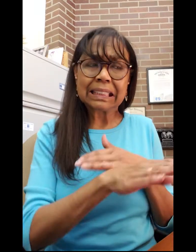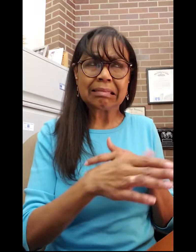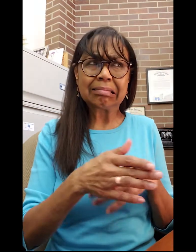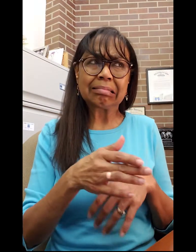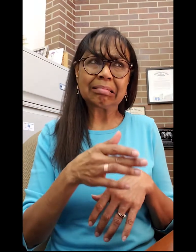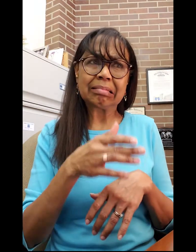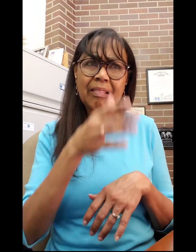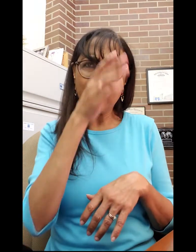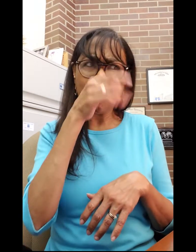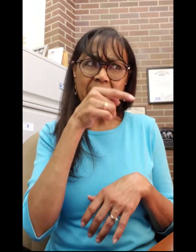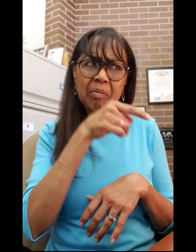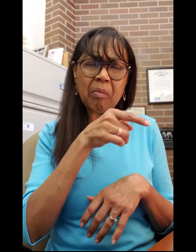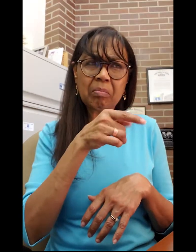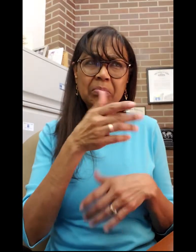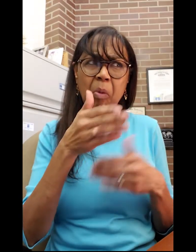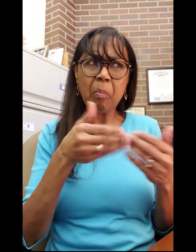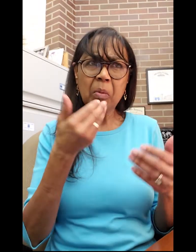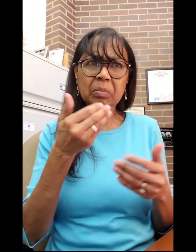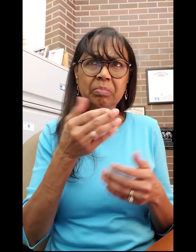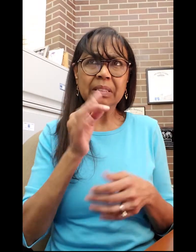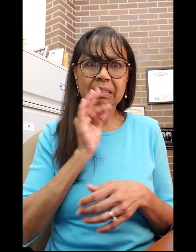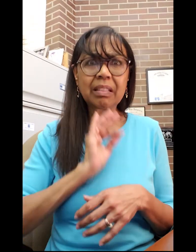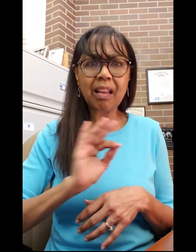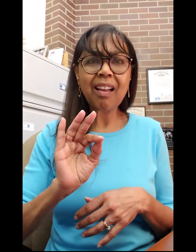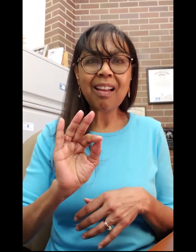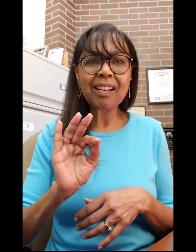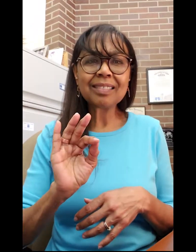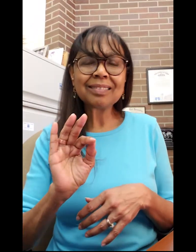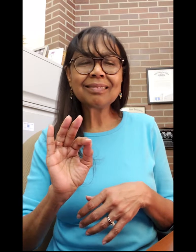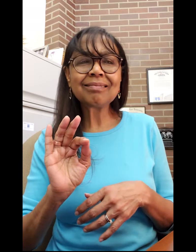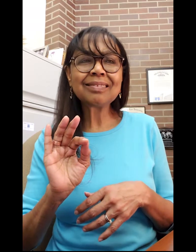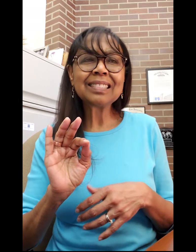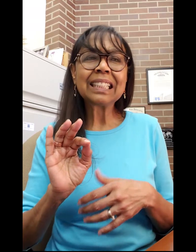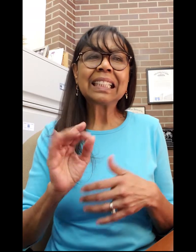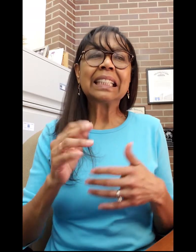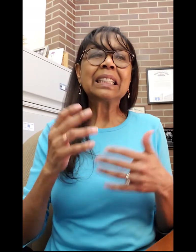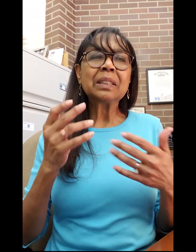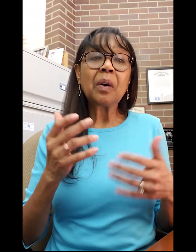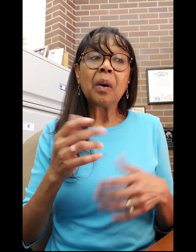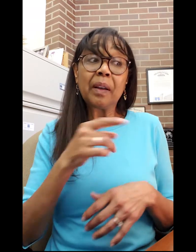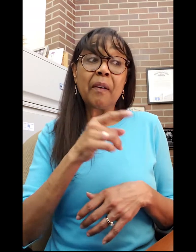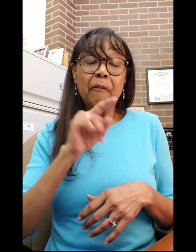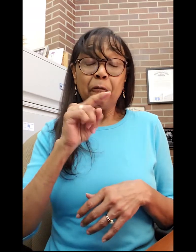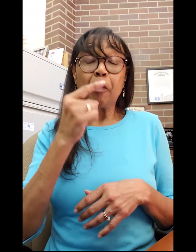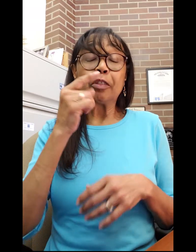He was enrolled when he was 9 years old.